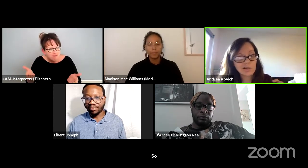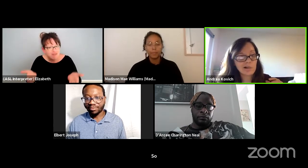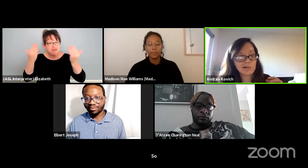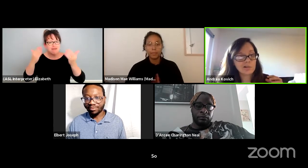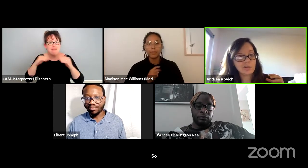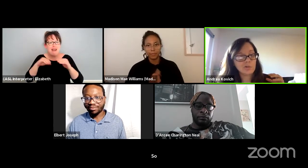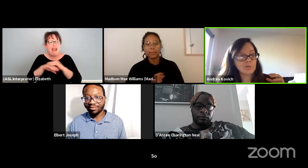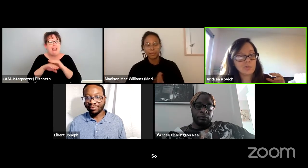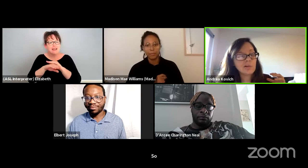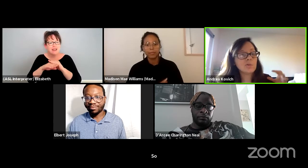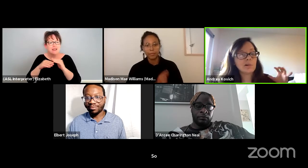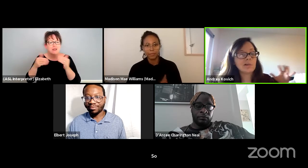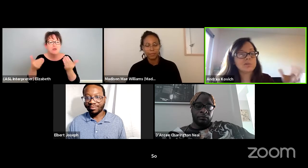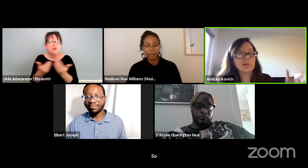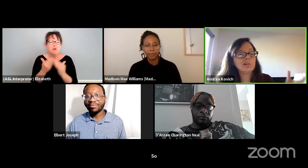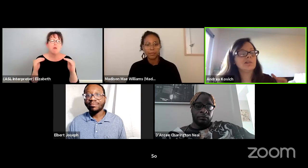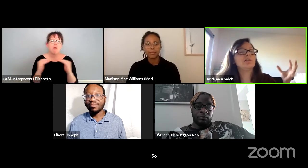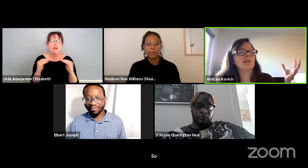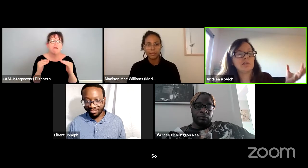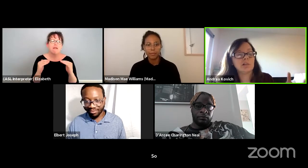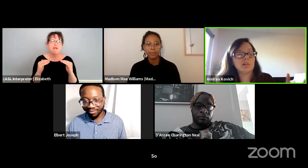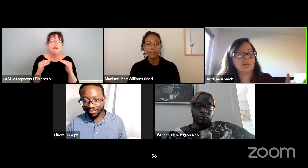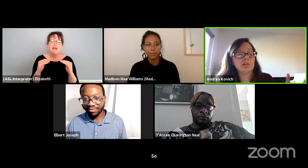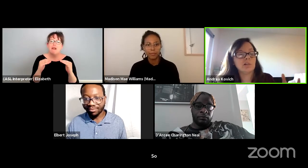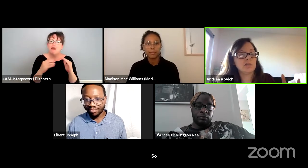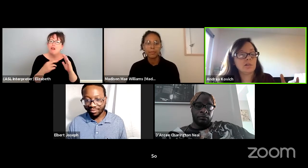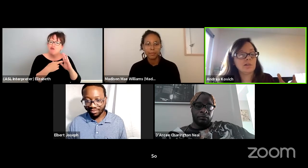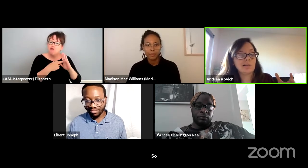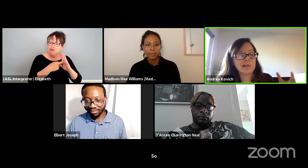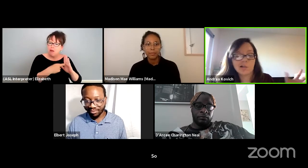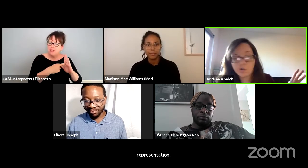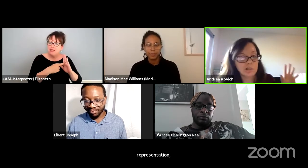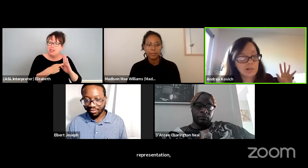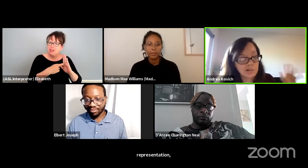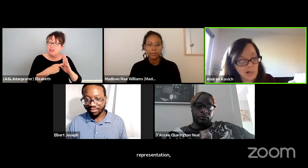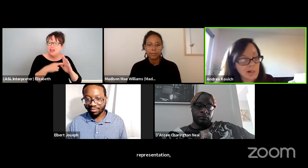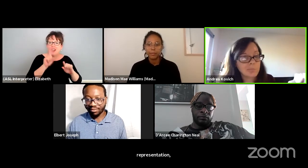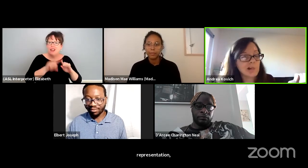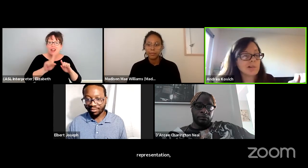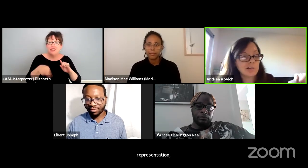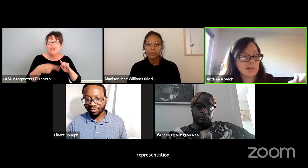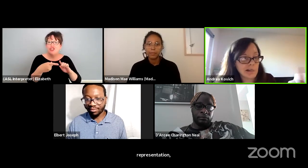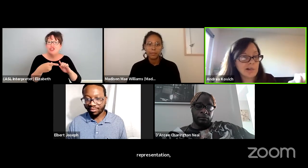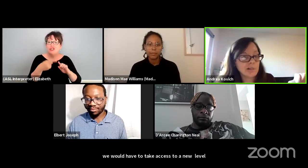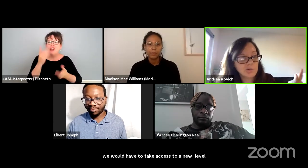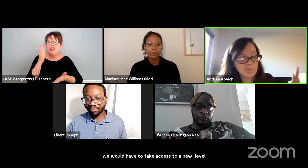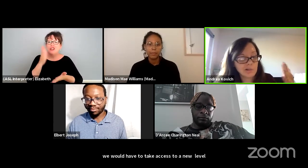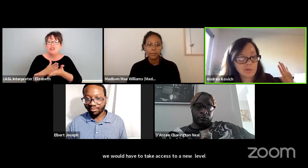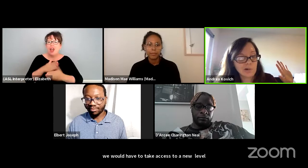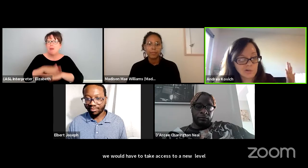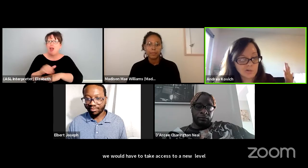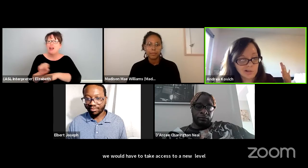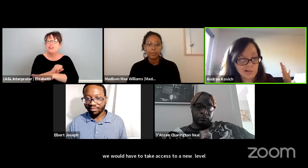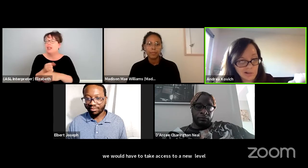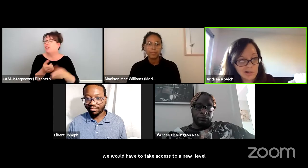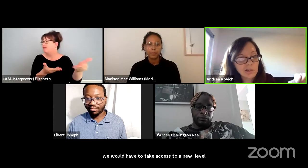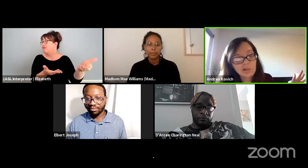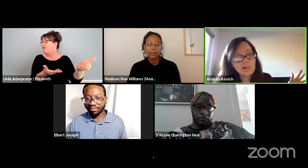It has to representation, can't just stop on stage with what you see.